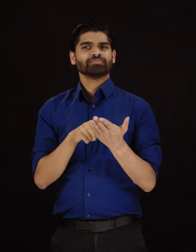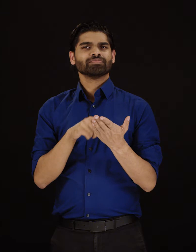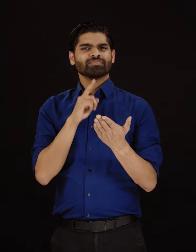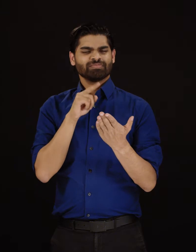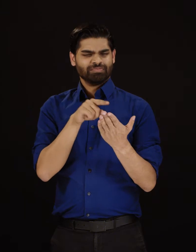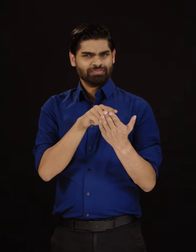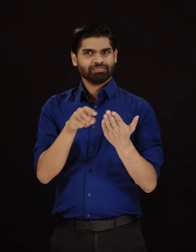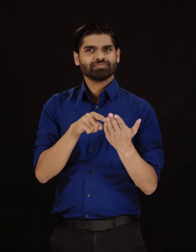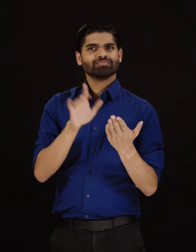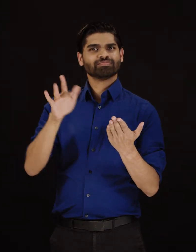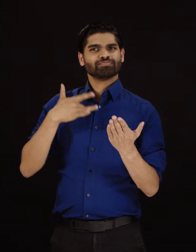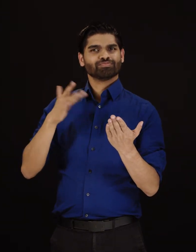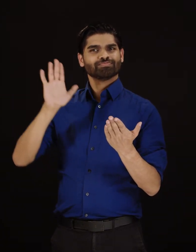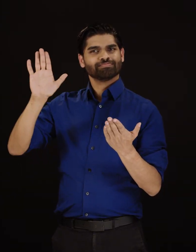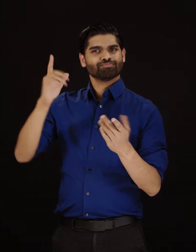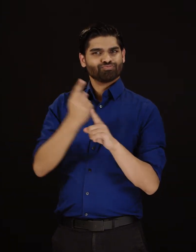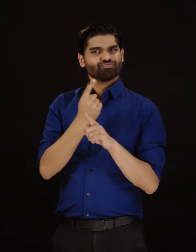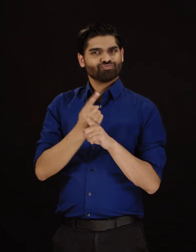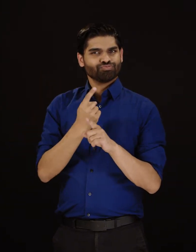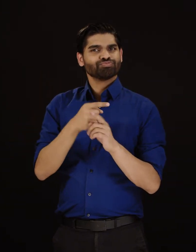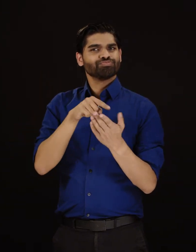than their wireless service provider.